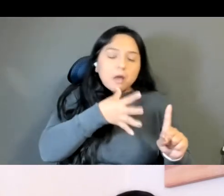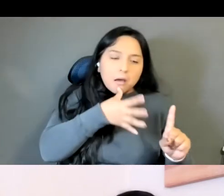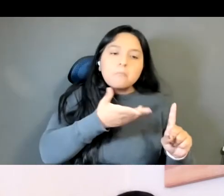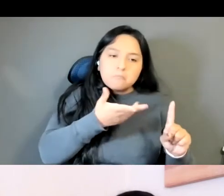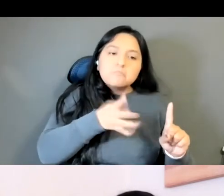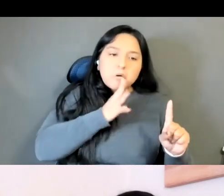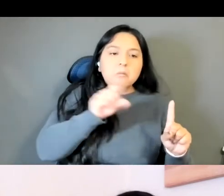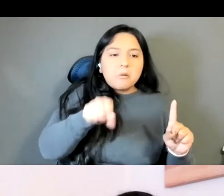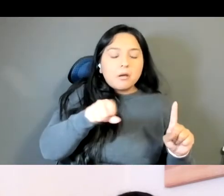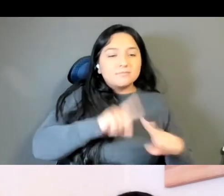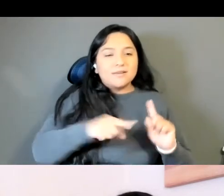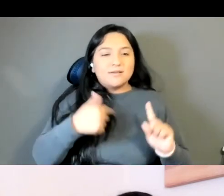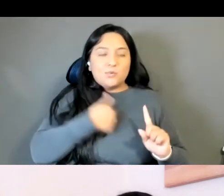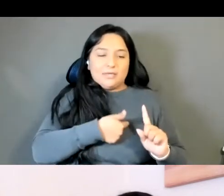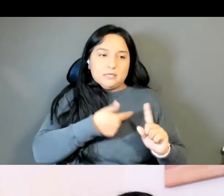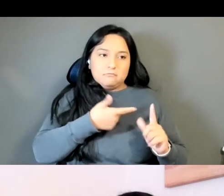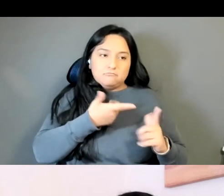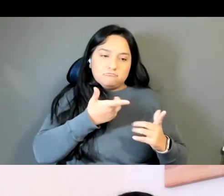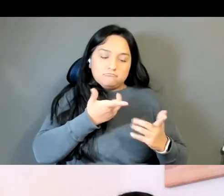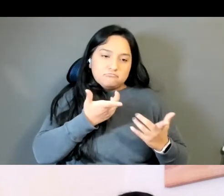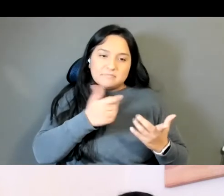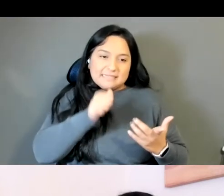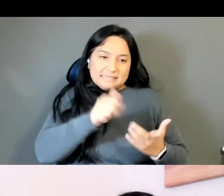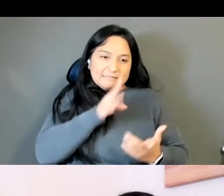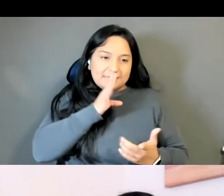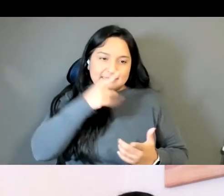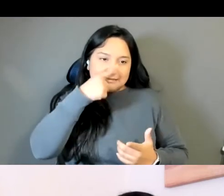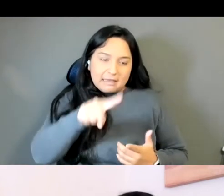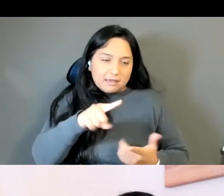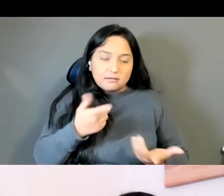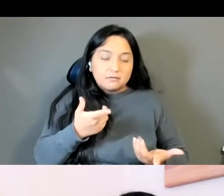and we didn't speak it so I can definitely relate to that feeling of like being in.